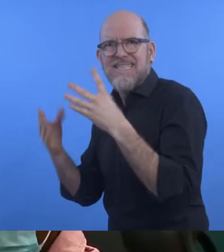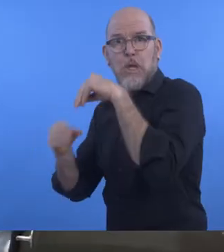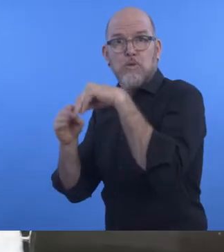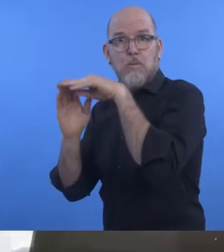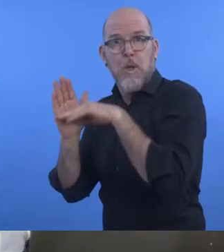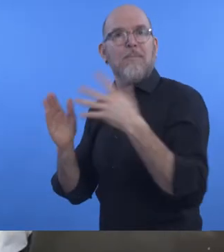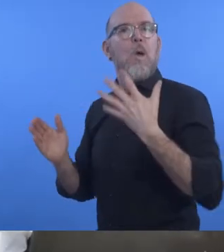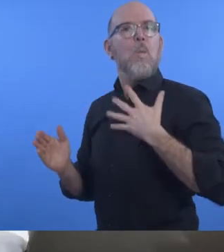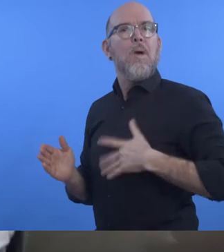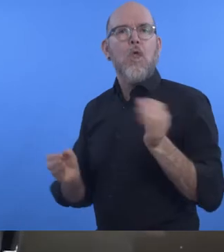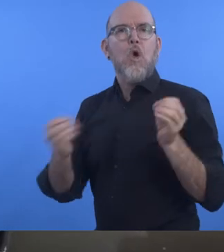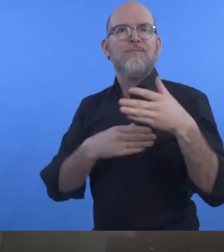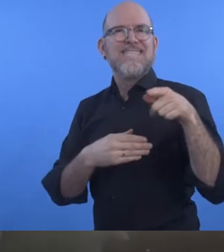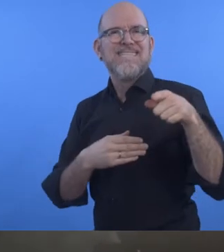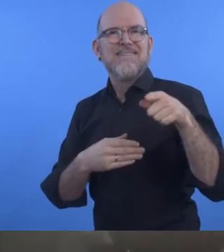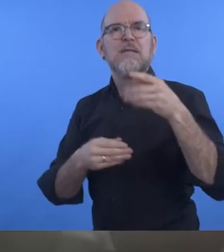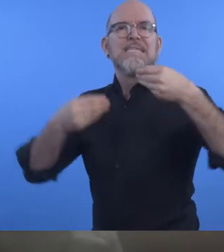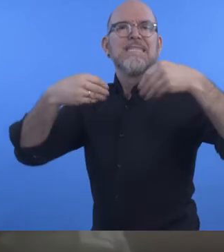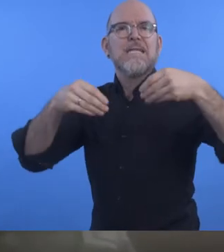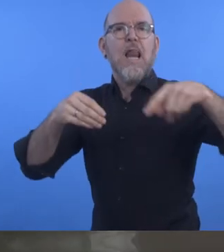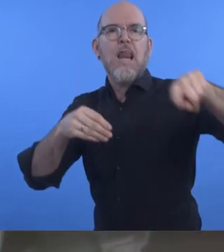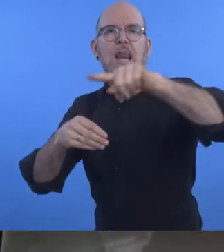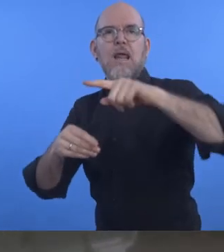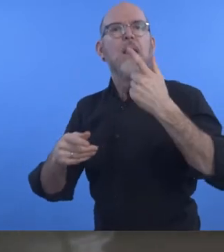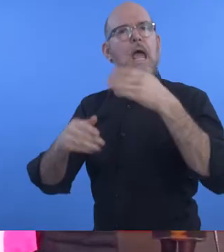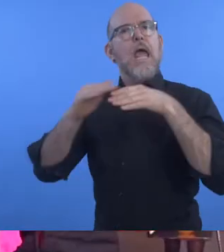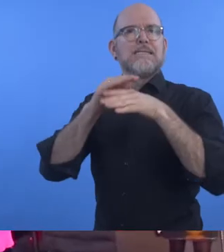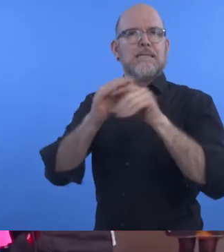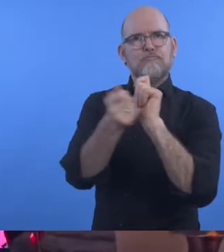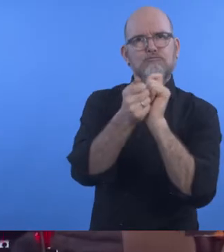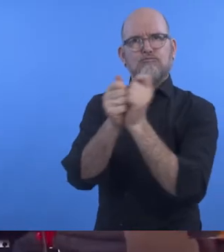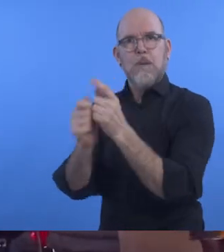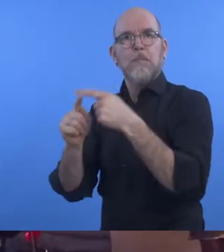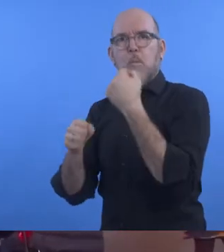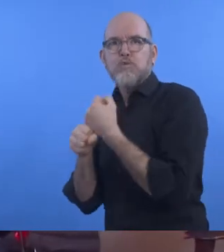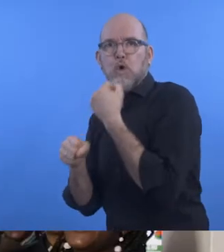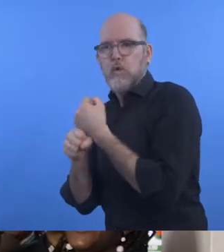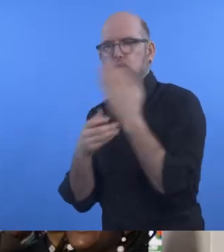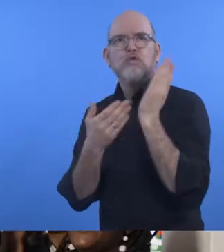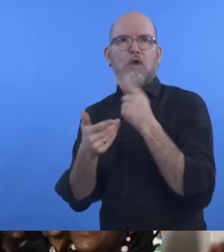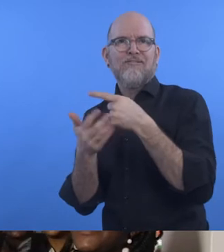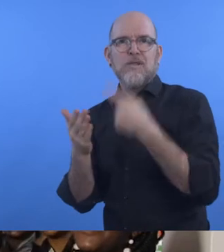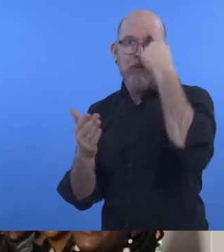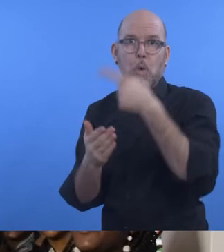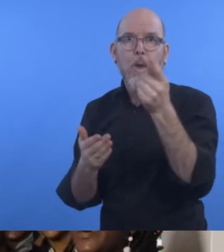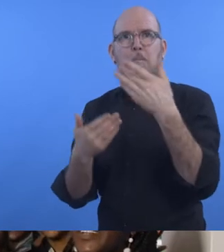offices and sales outlets are being made barrier-free and products and services are being made more accessible.